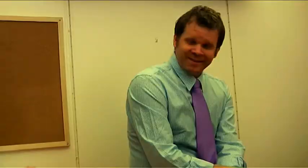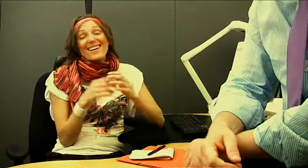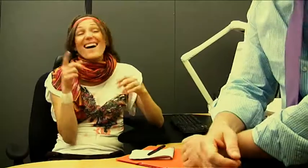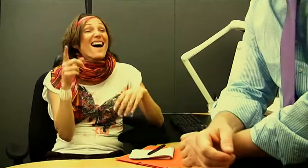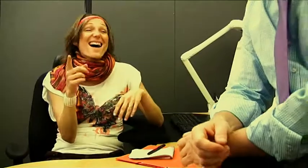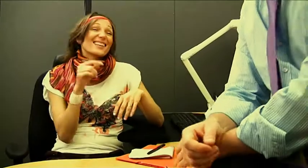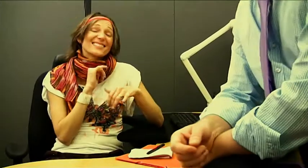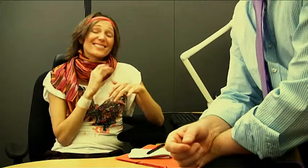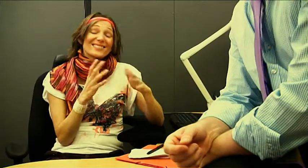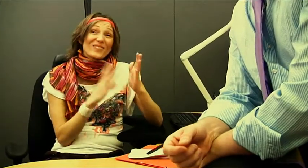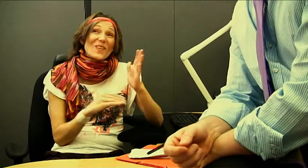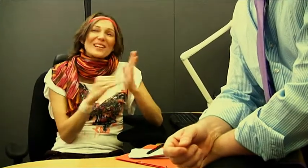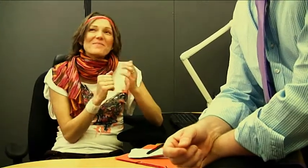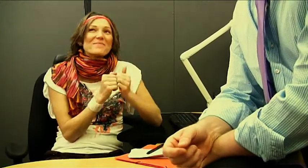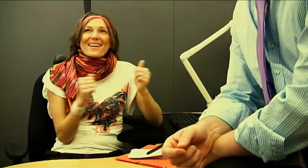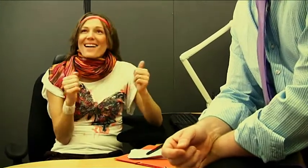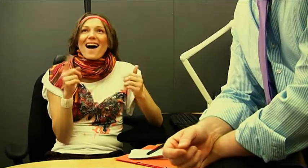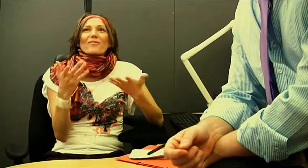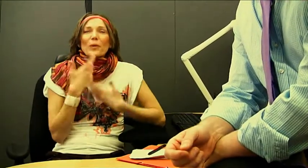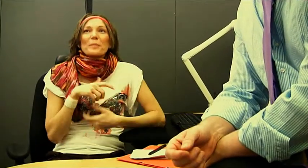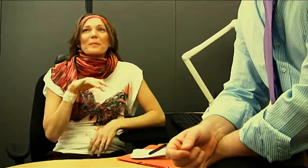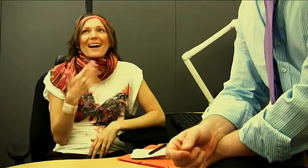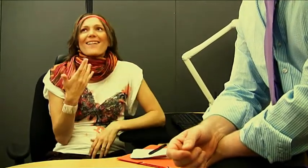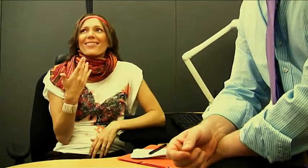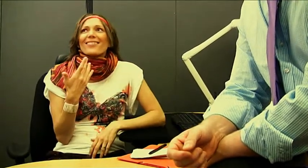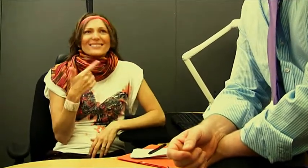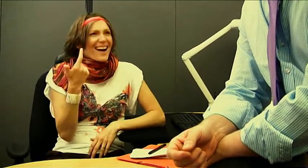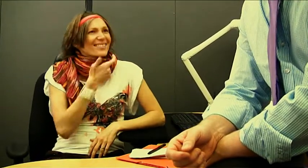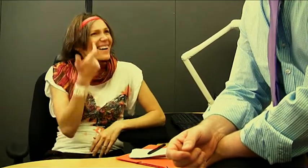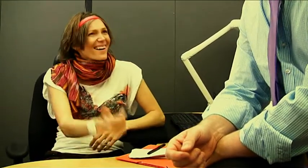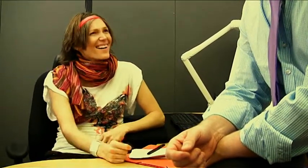He is ridiculous but... He makes me laugh.